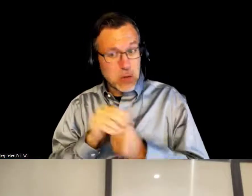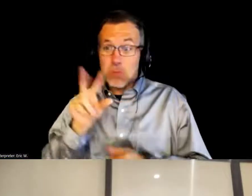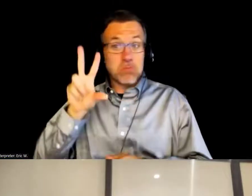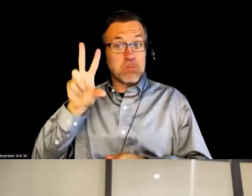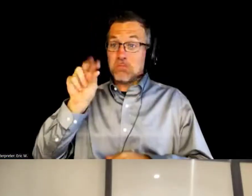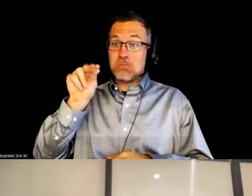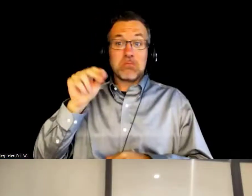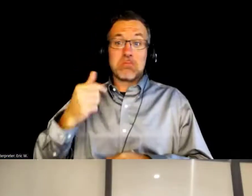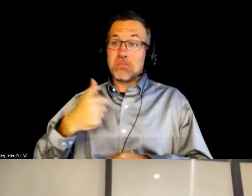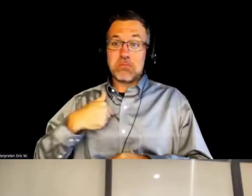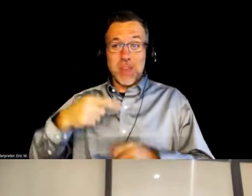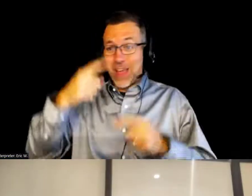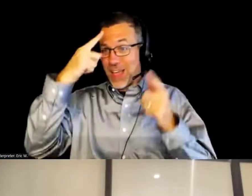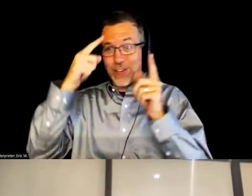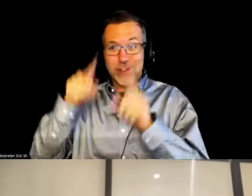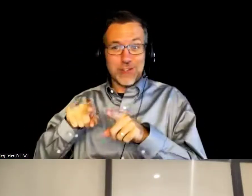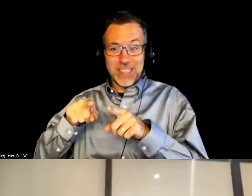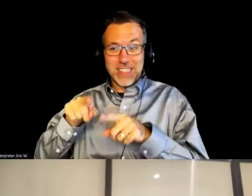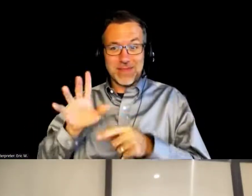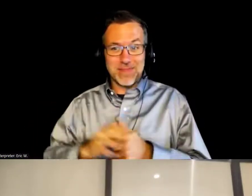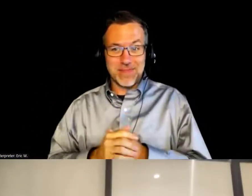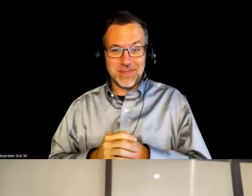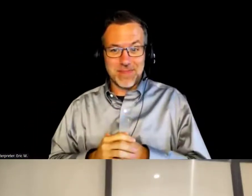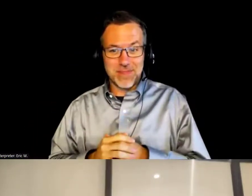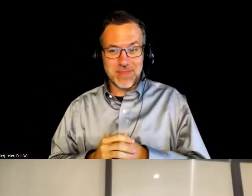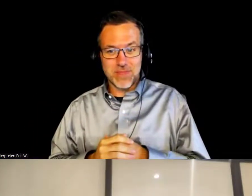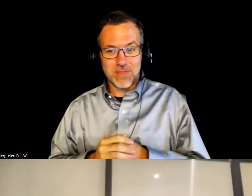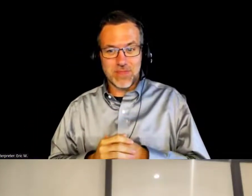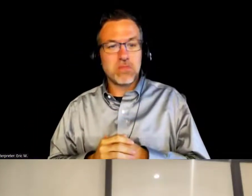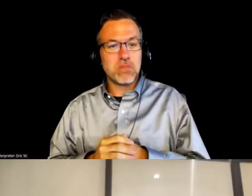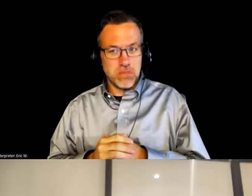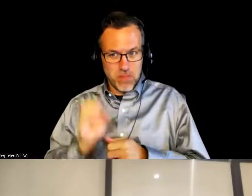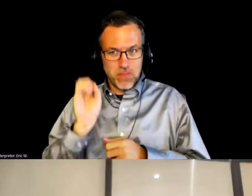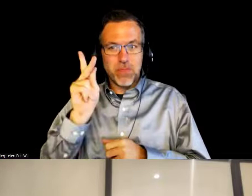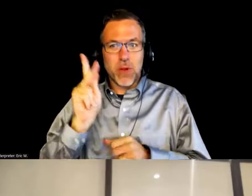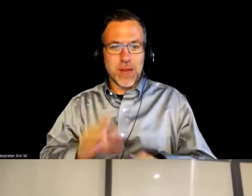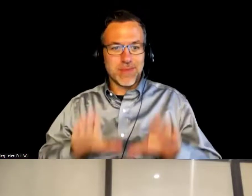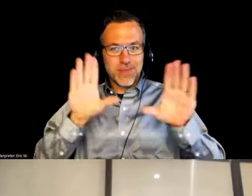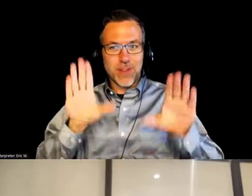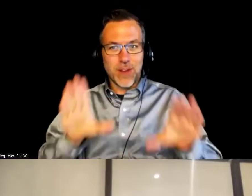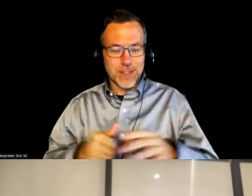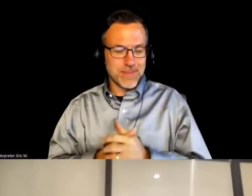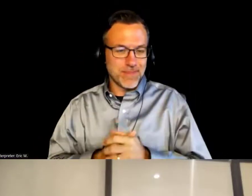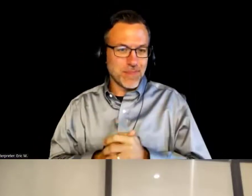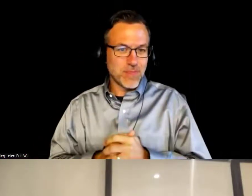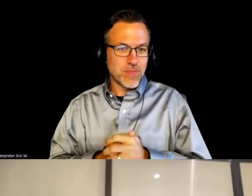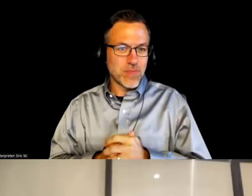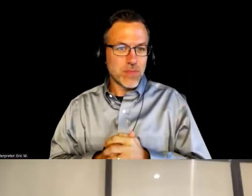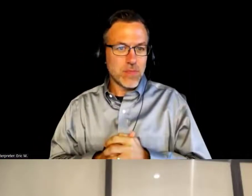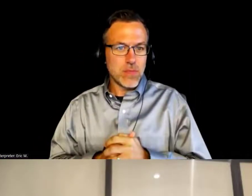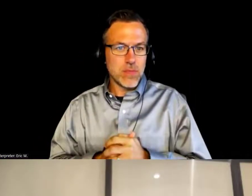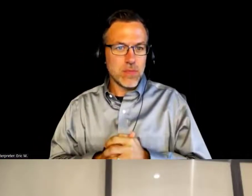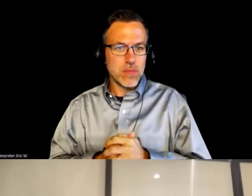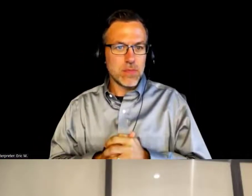Omar McCrimmon: Okay. Okay. Sarah Powell: Yeah, I agree. Omar McCrimmon: Okay. Awesome, awesome. So one more quick question